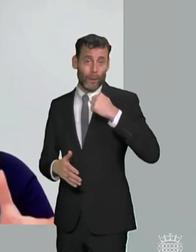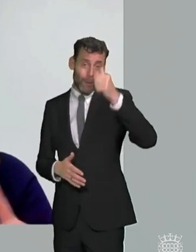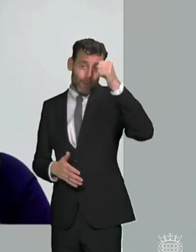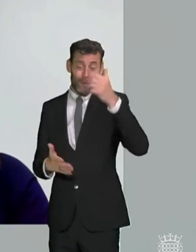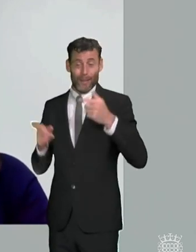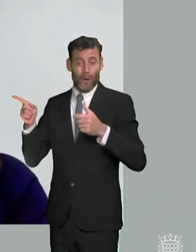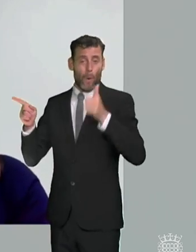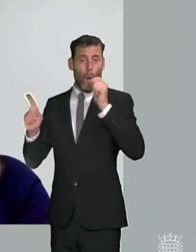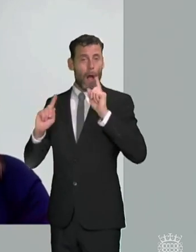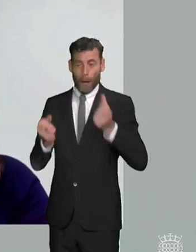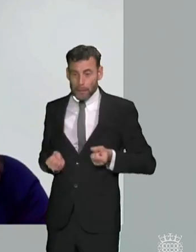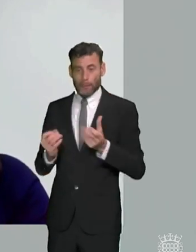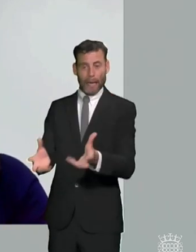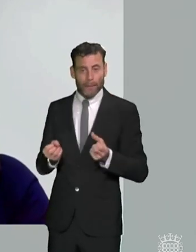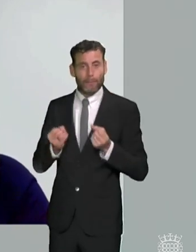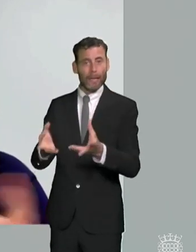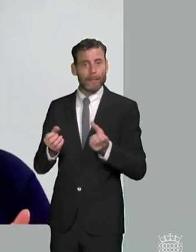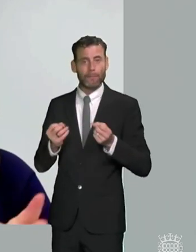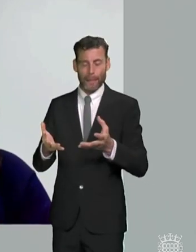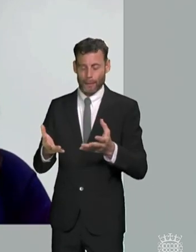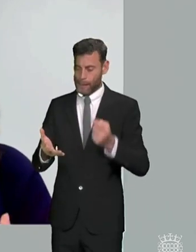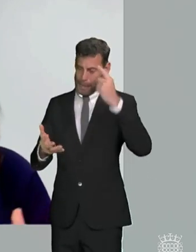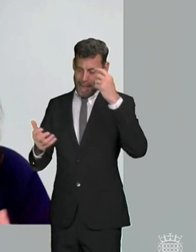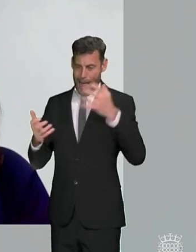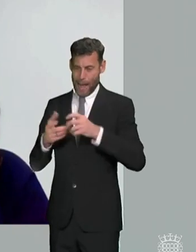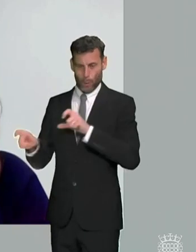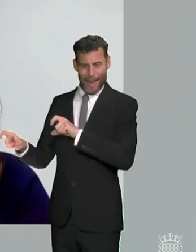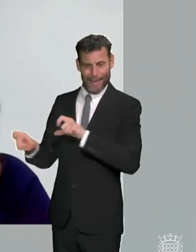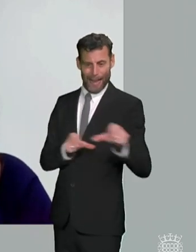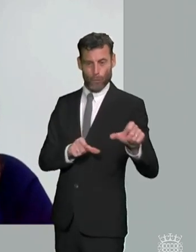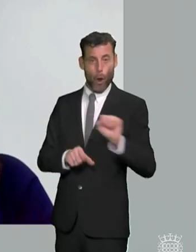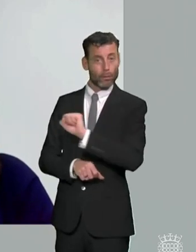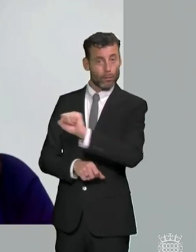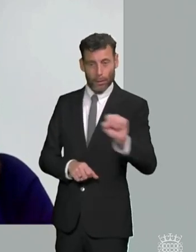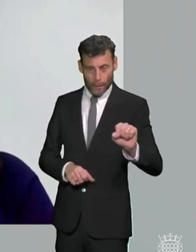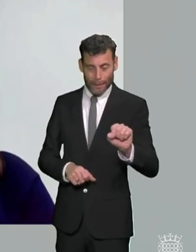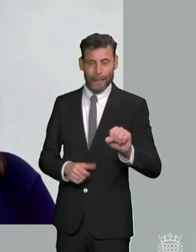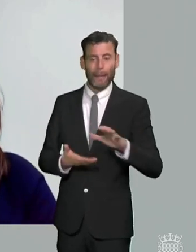we can um make it sustainable in our view is is to reduce rights and entitlements and i think that's